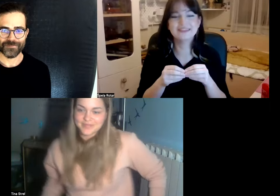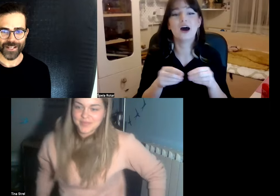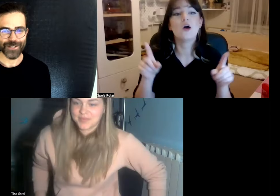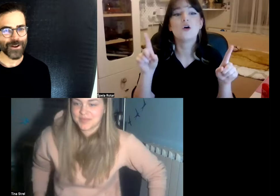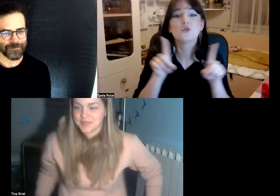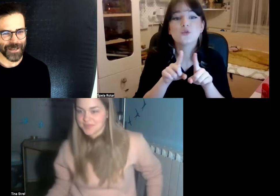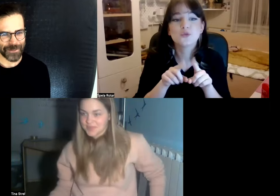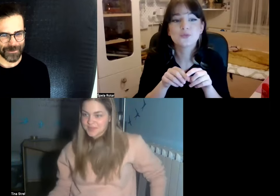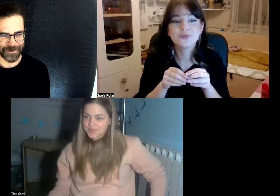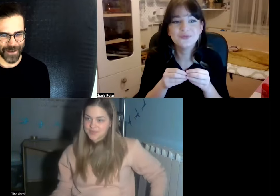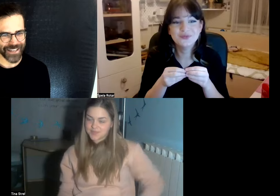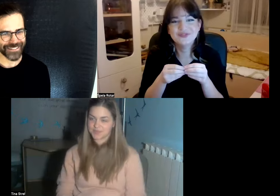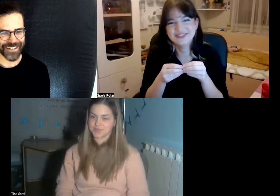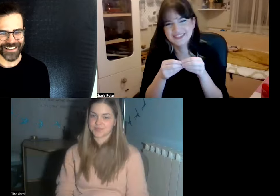sorry my image went away it's okay